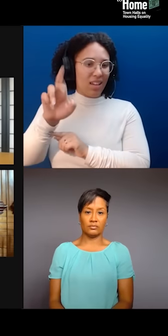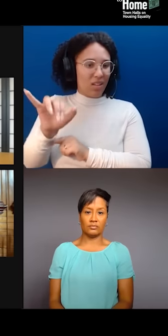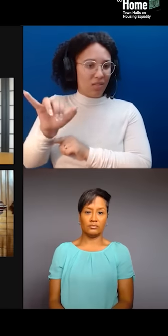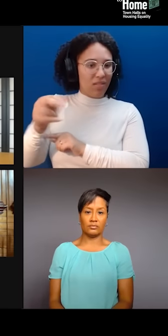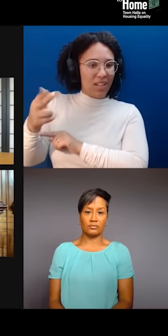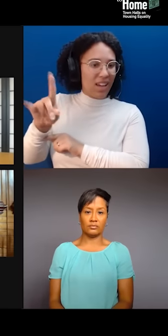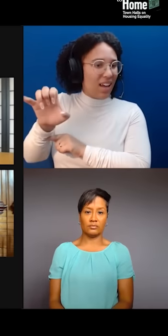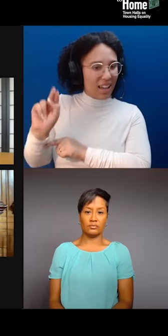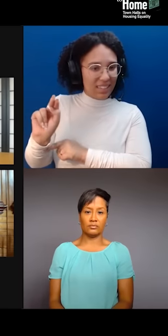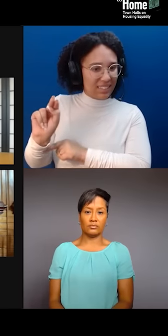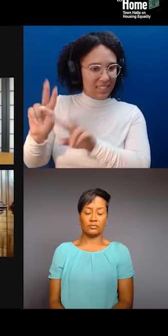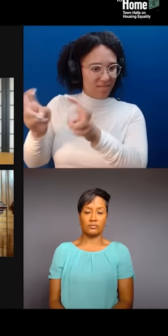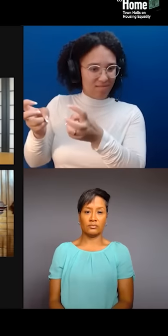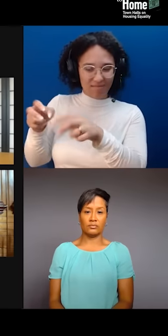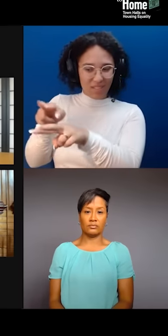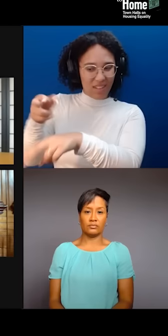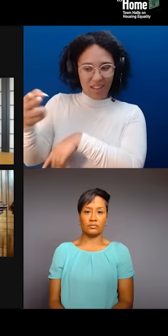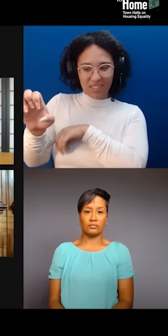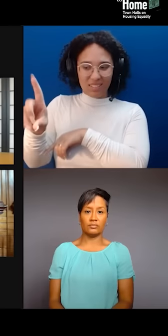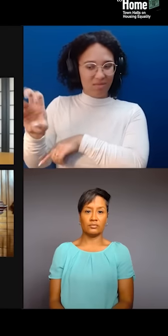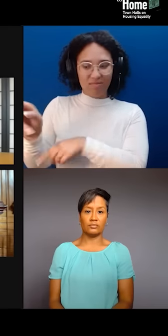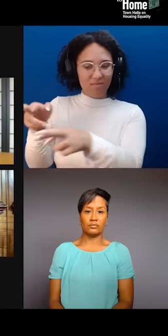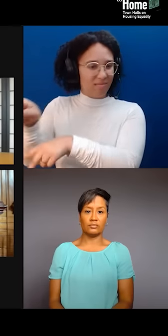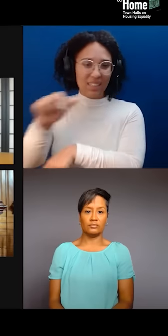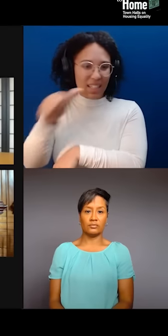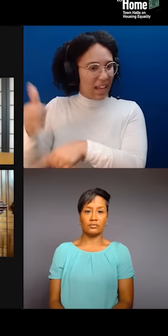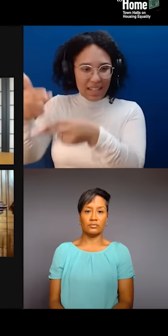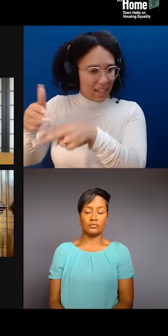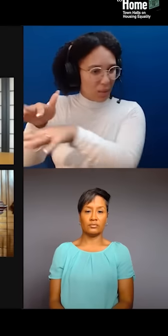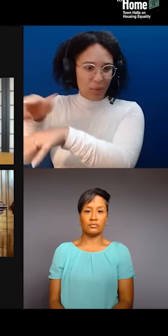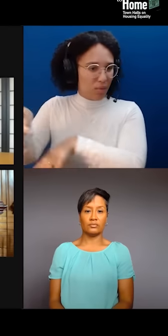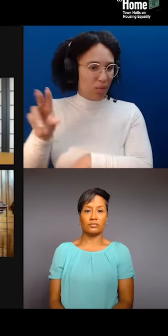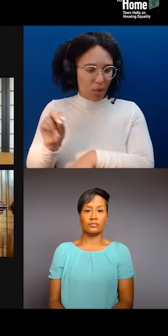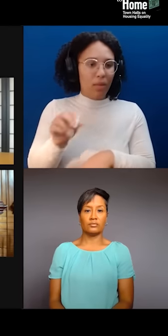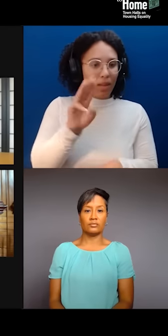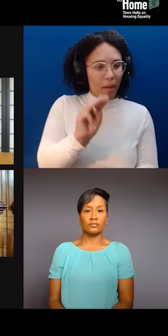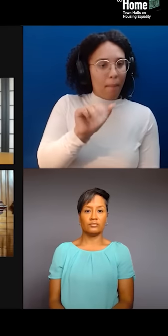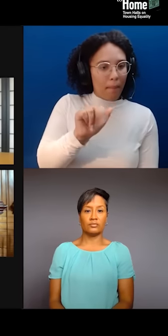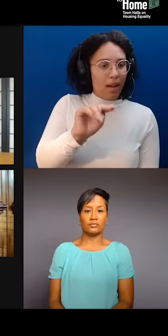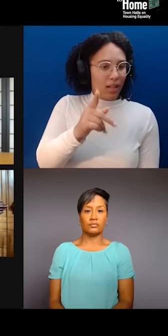It was named by the Muh-he-con-ne-okay people among many others because it's the river that flows both ways.